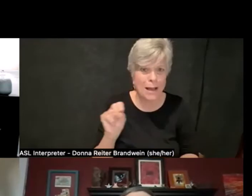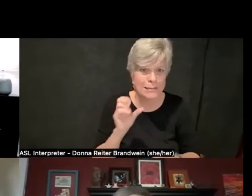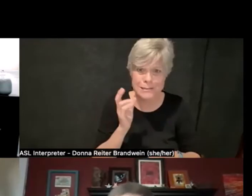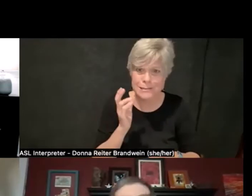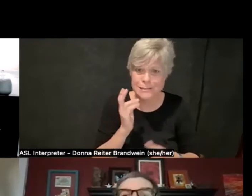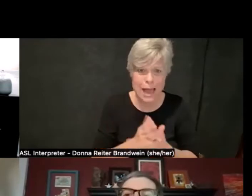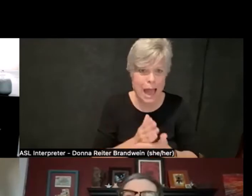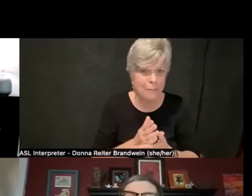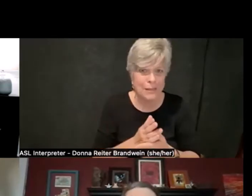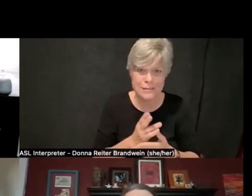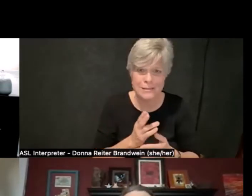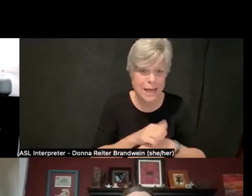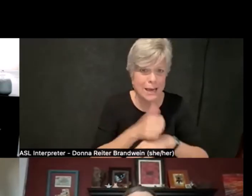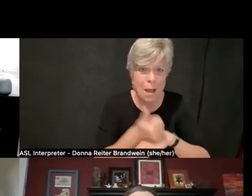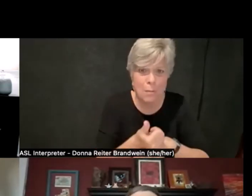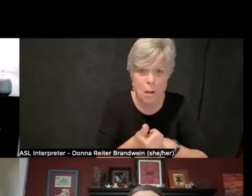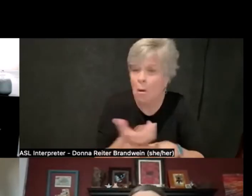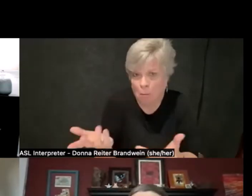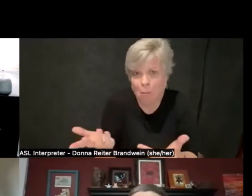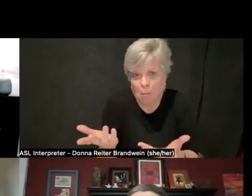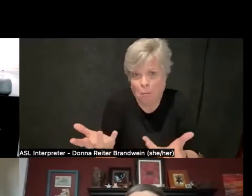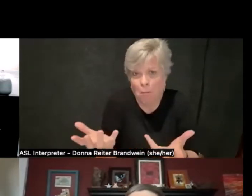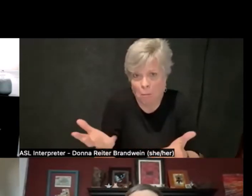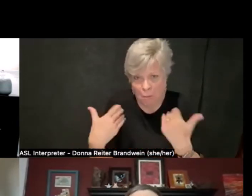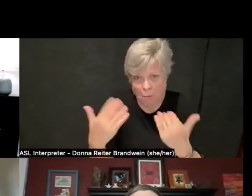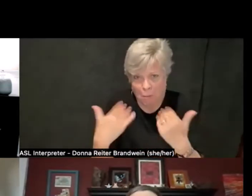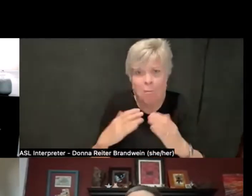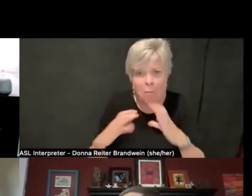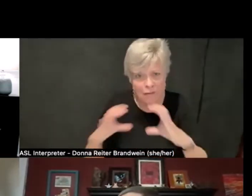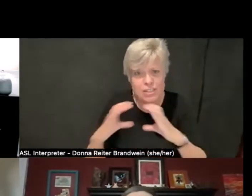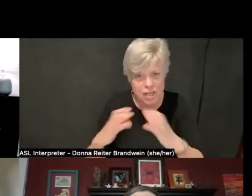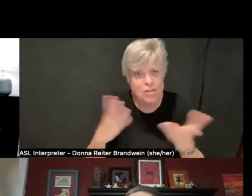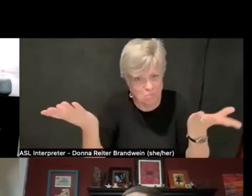I'm still interested in having the conversation. And if someone wants to talk to me